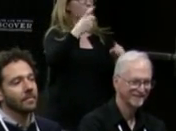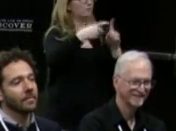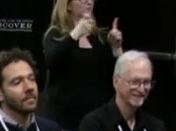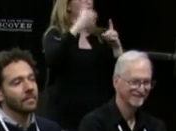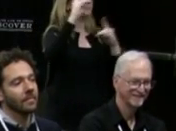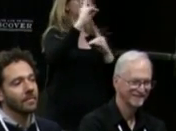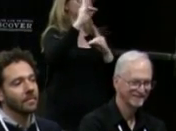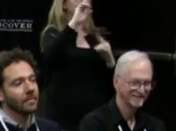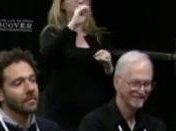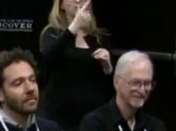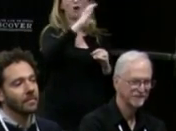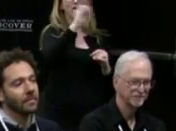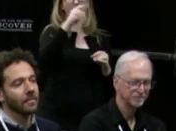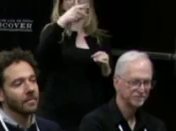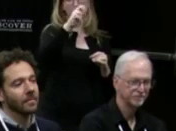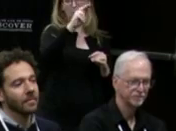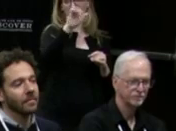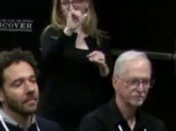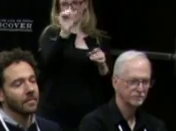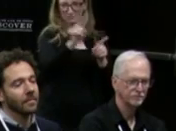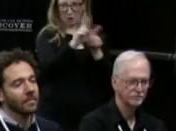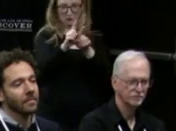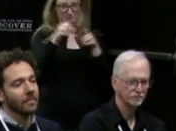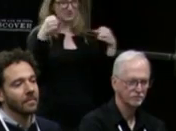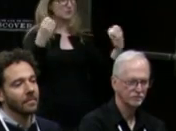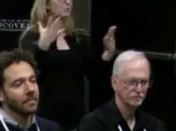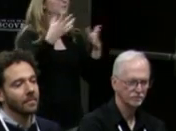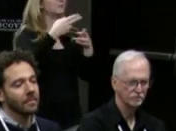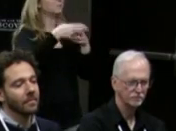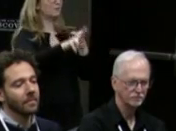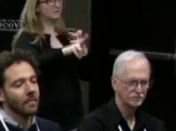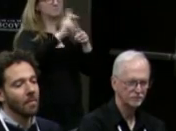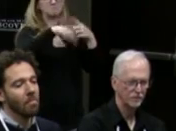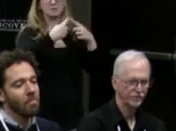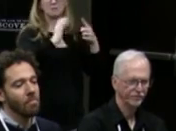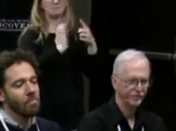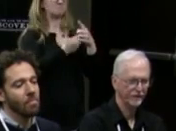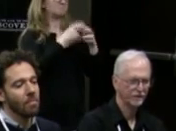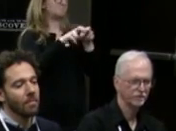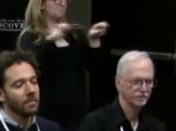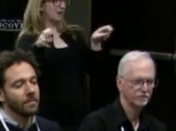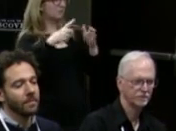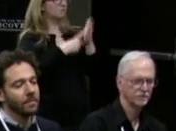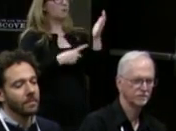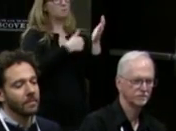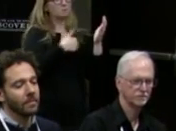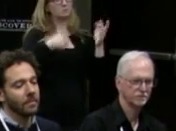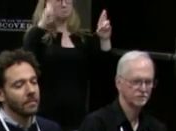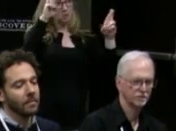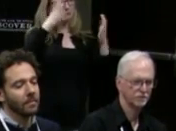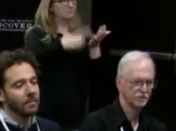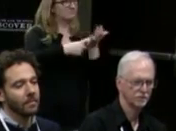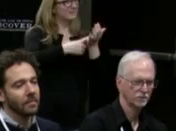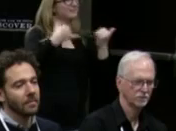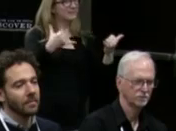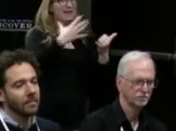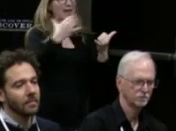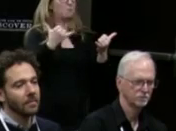A little bit about what this panel was hoping to cover today and why I brought this together.